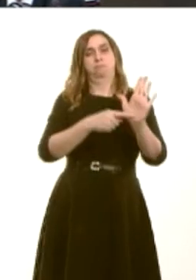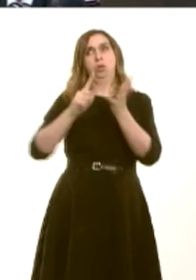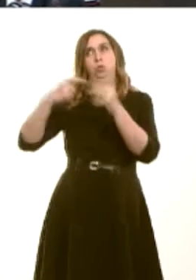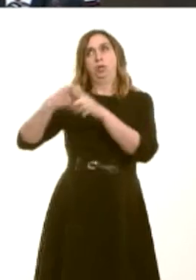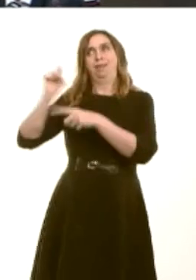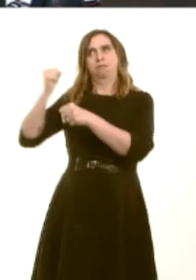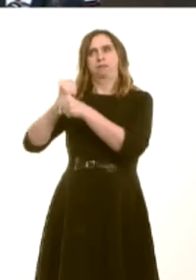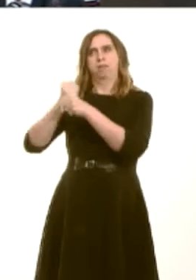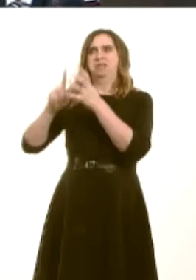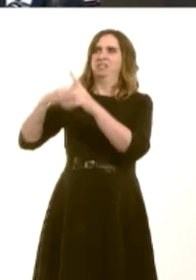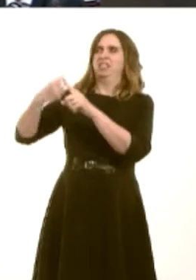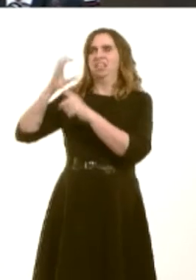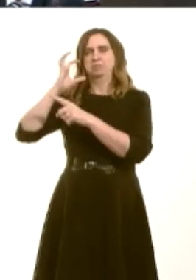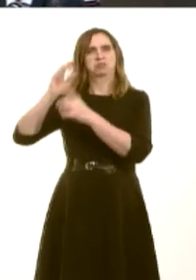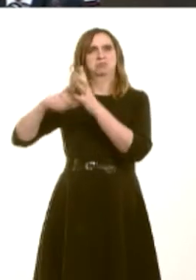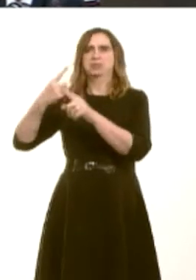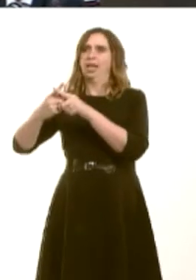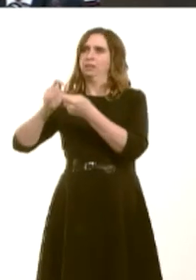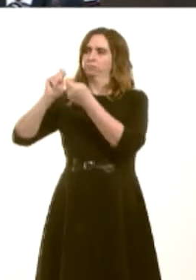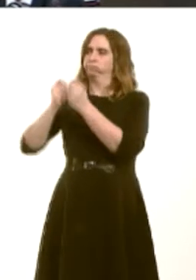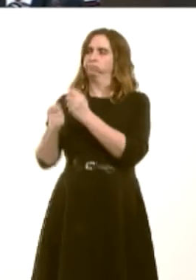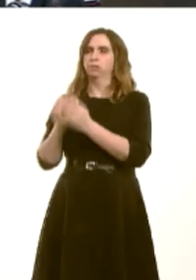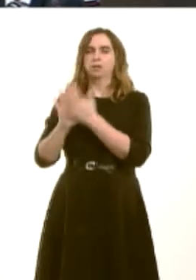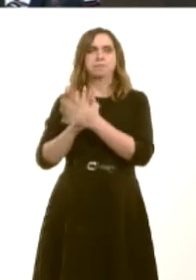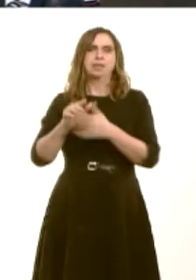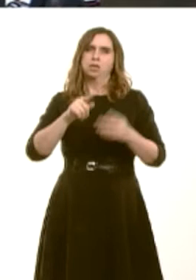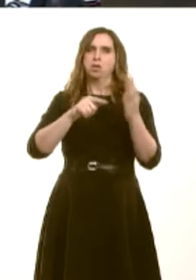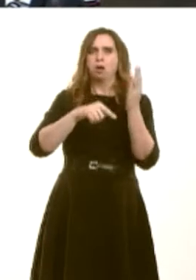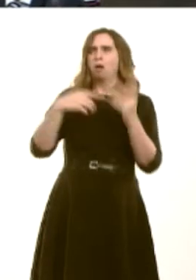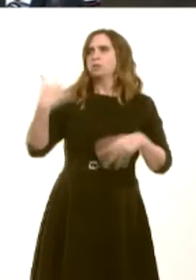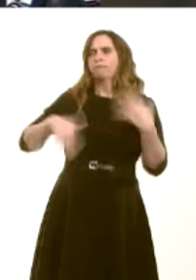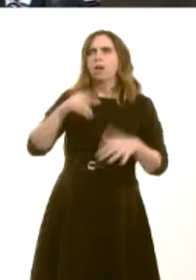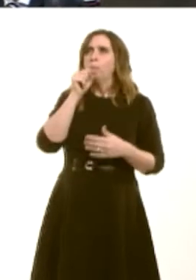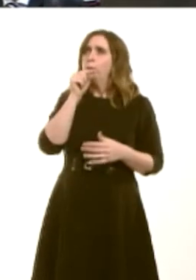and tax reforms, are hitting those, of course, around the poverty line and working-age disabled